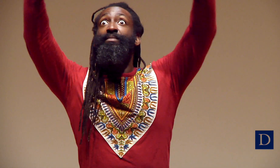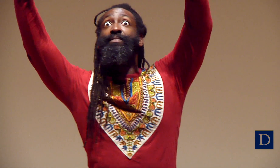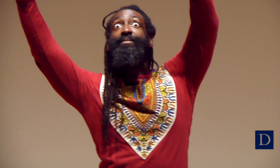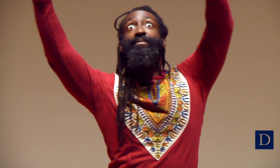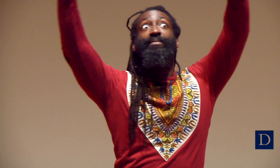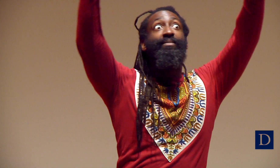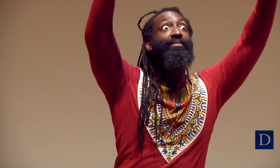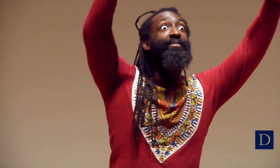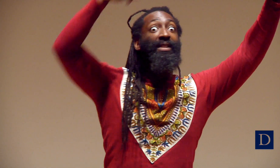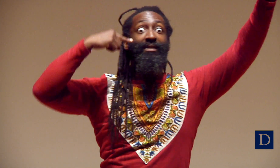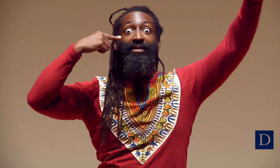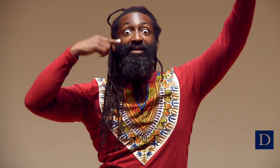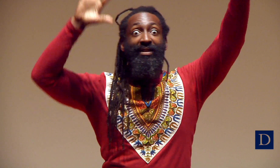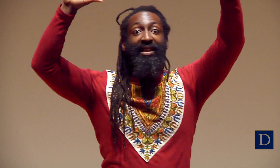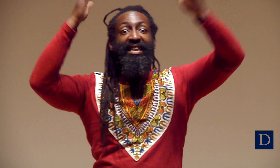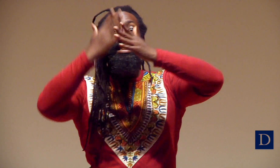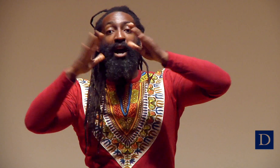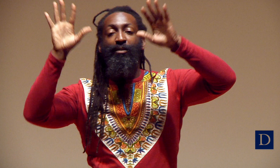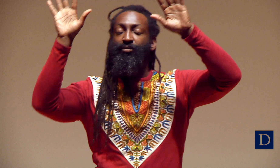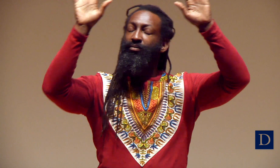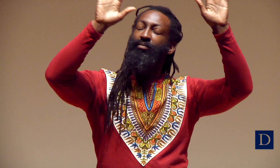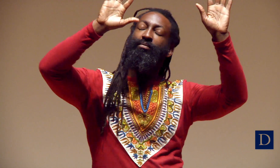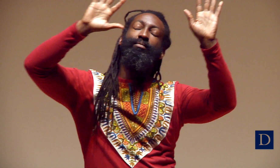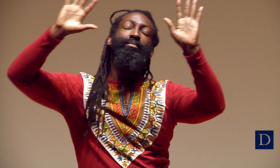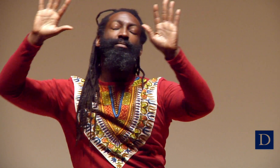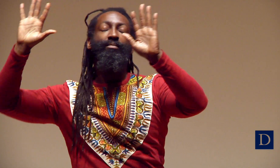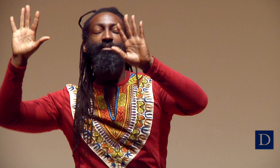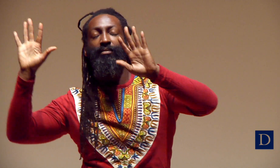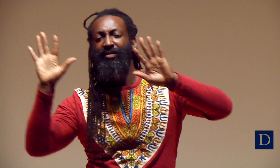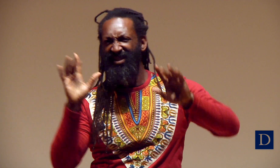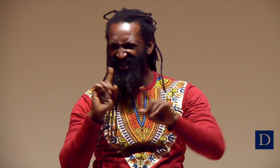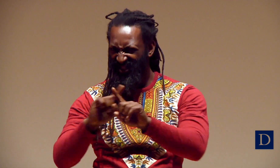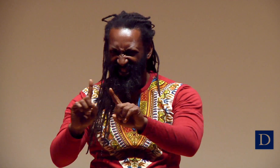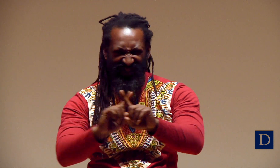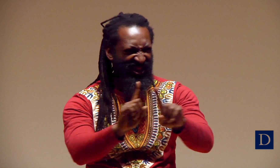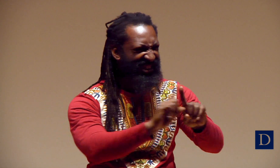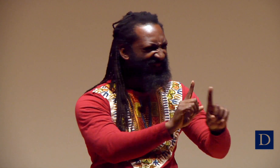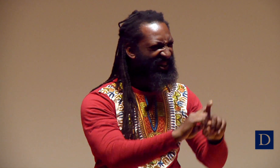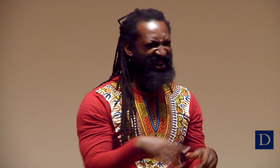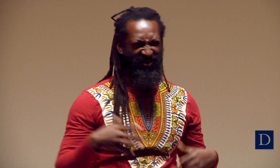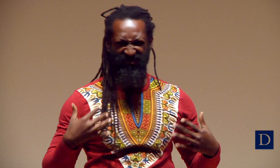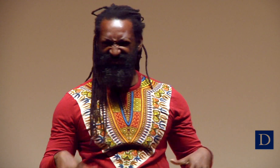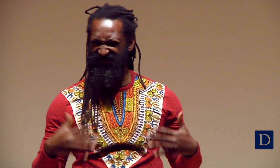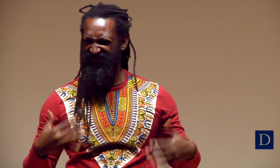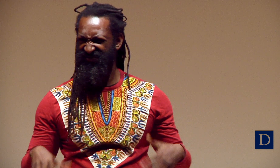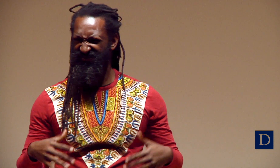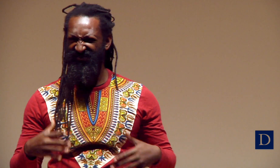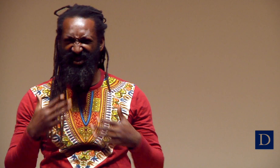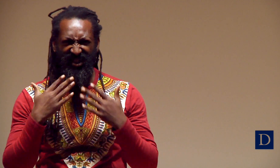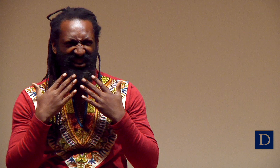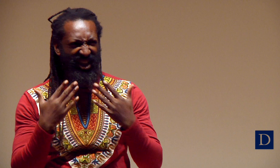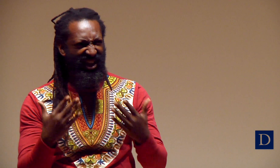Some of you were way up here. I could see it. Some of you were closing your eyes and really feeling it. Every one of you was different.